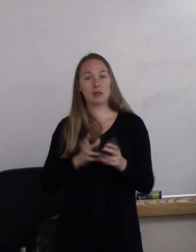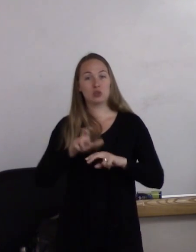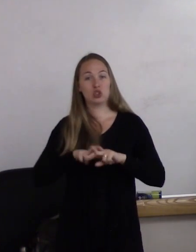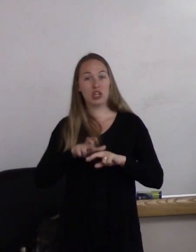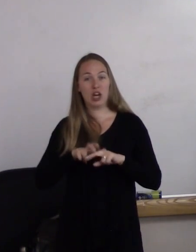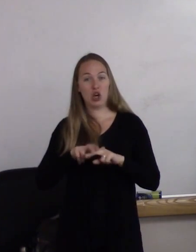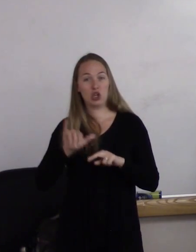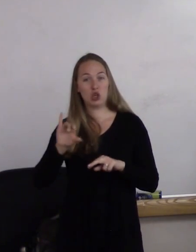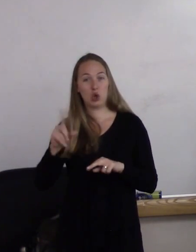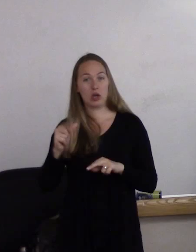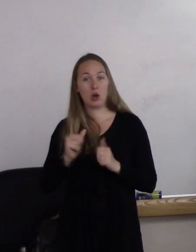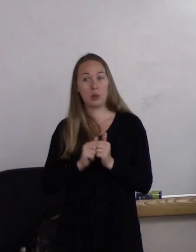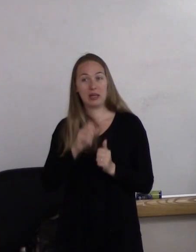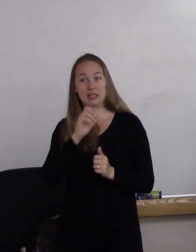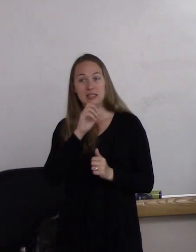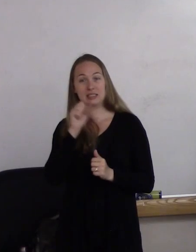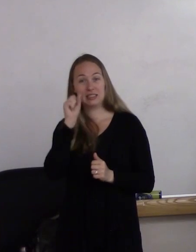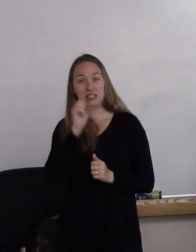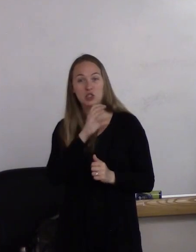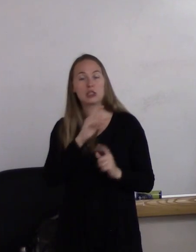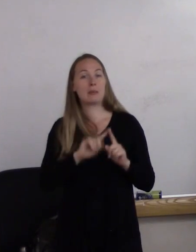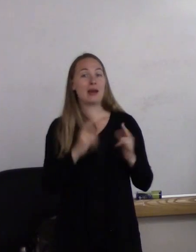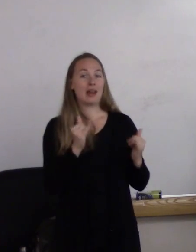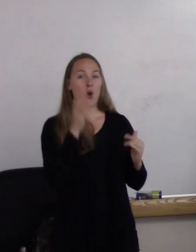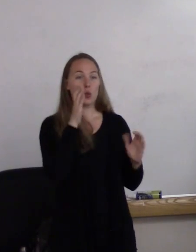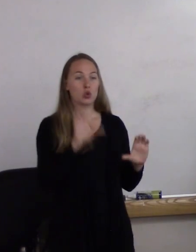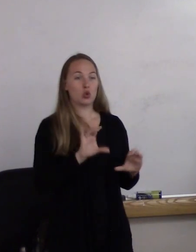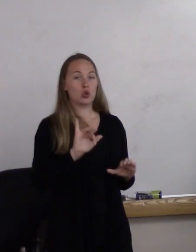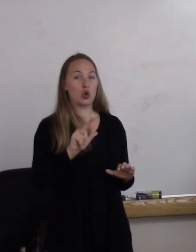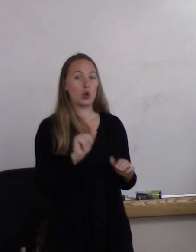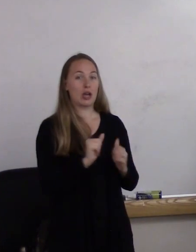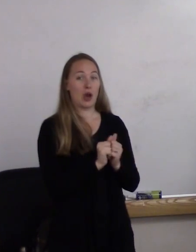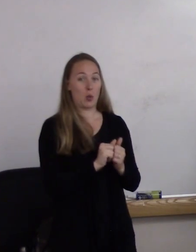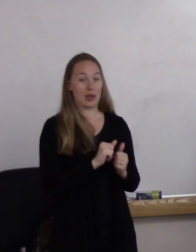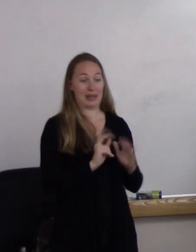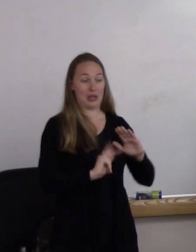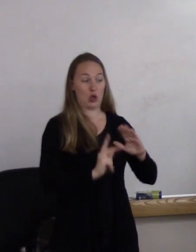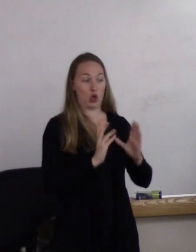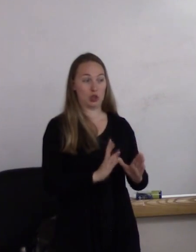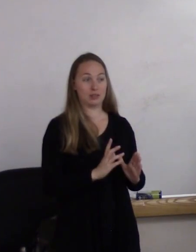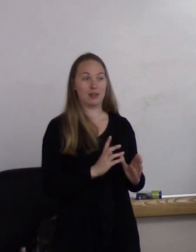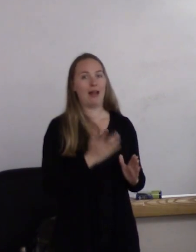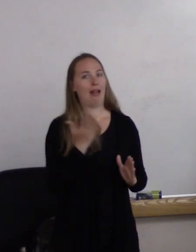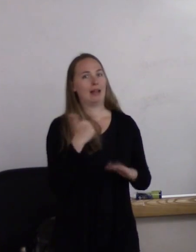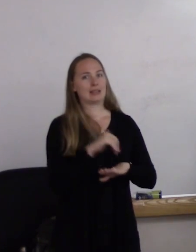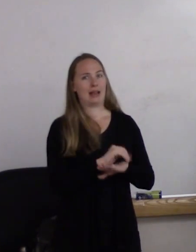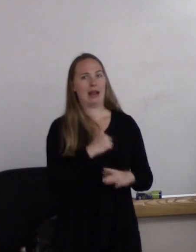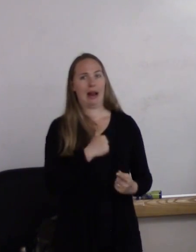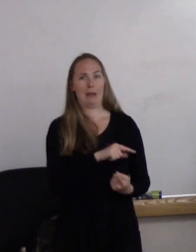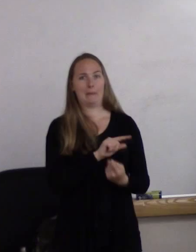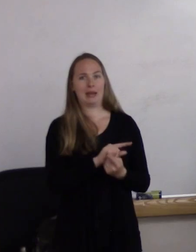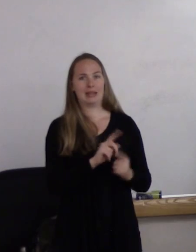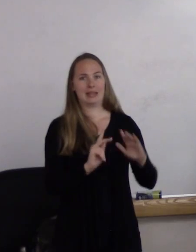and now we're doing yoga with kindergarteners, and I met the kindergarteners last night, and I didn't sleep.